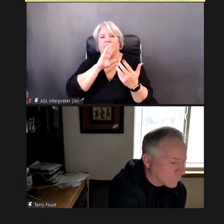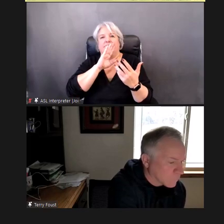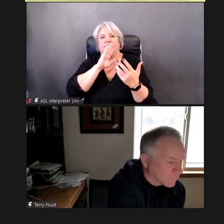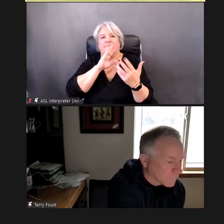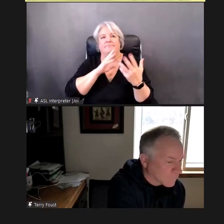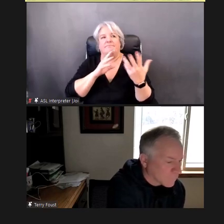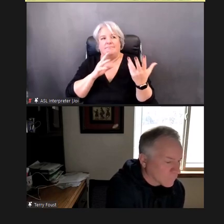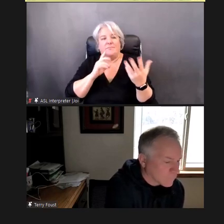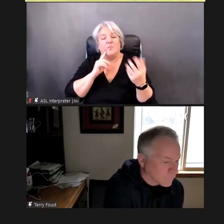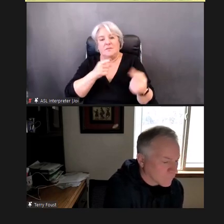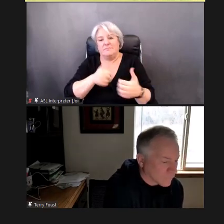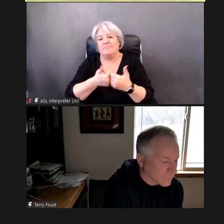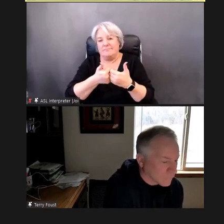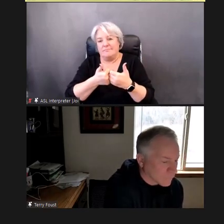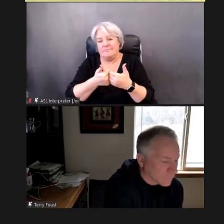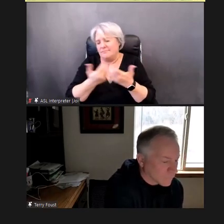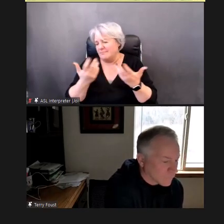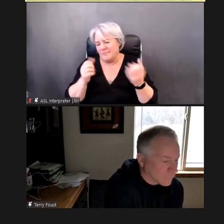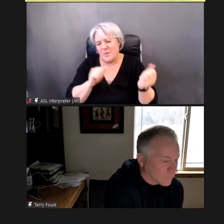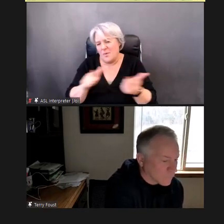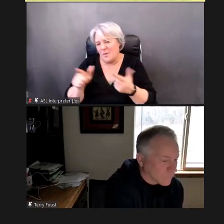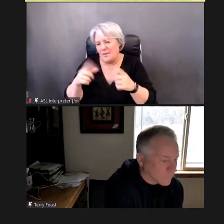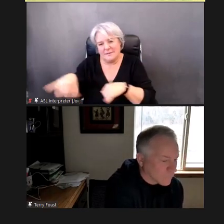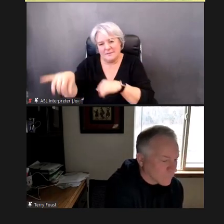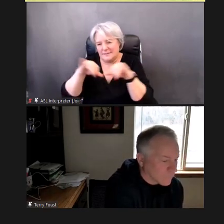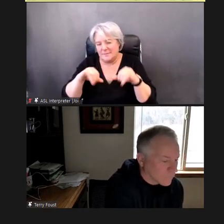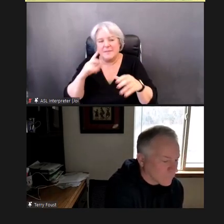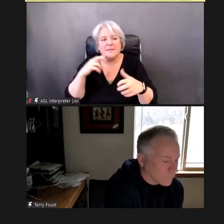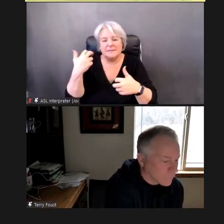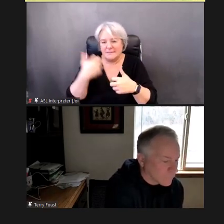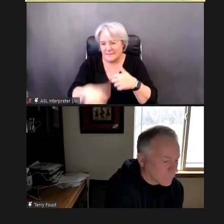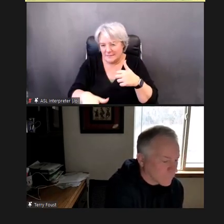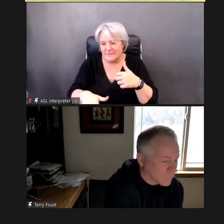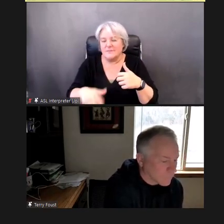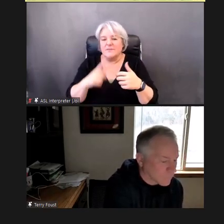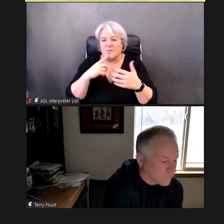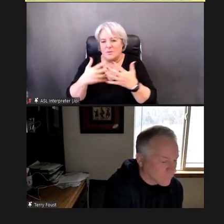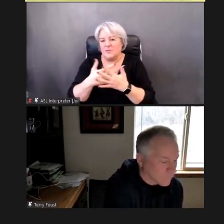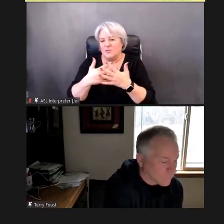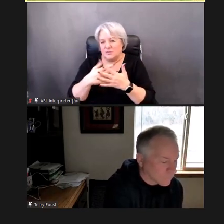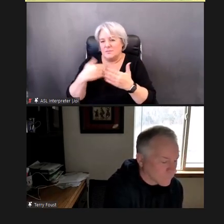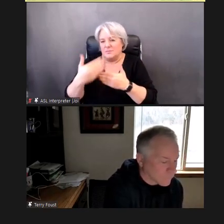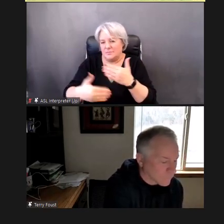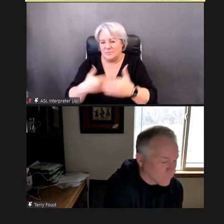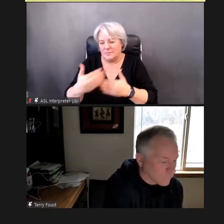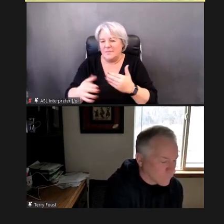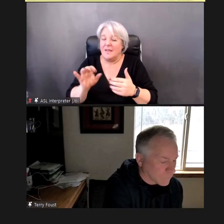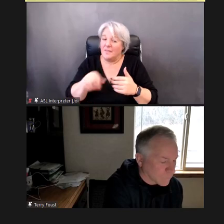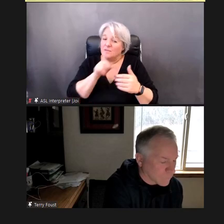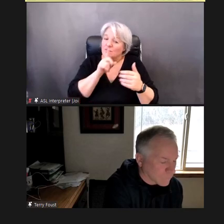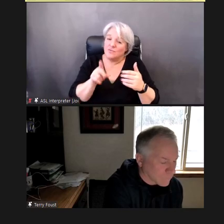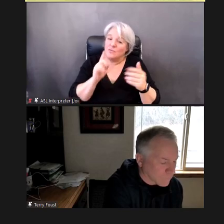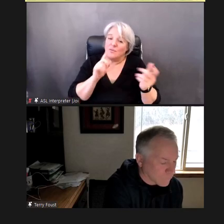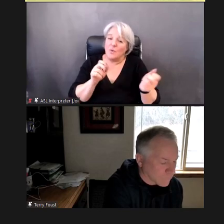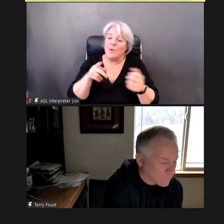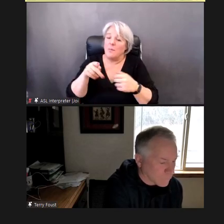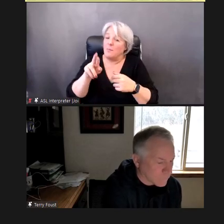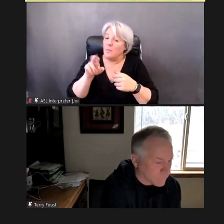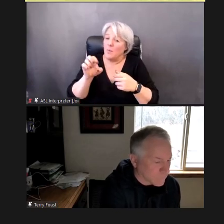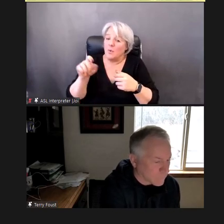And where we have difficulty completing the screening process, and that's true, with PureTone audiometry, and with OAEs as well.